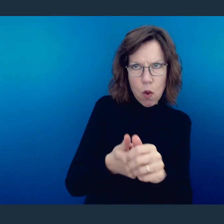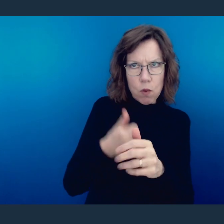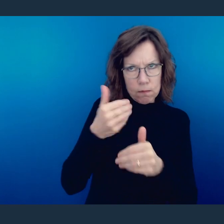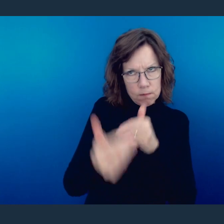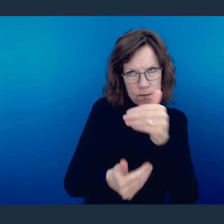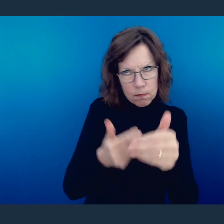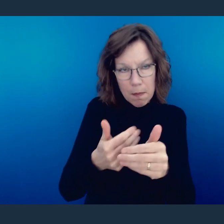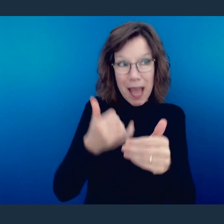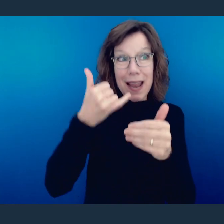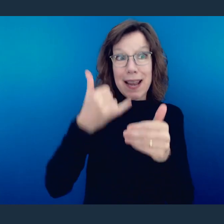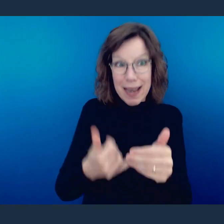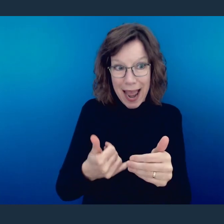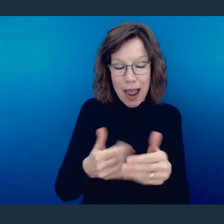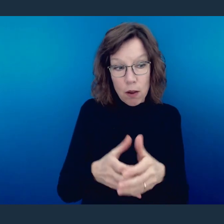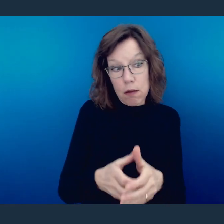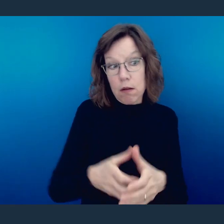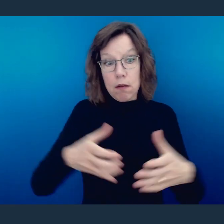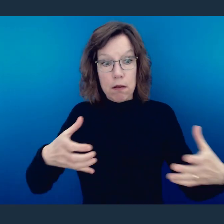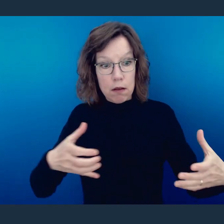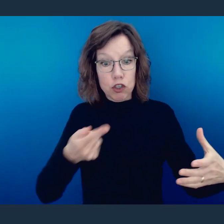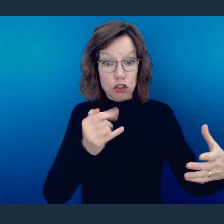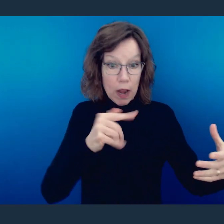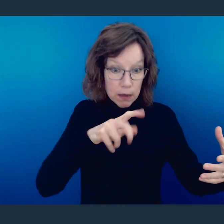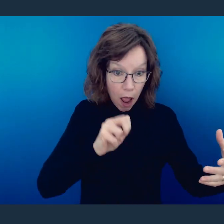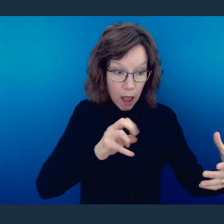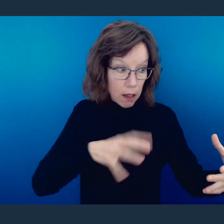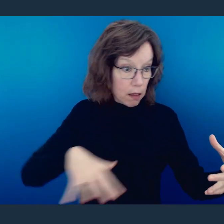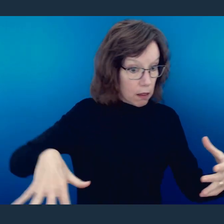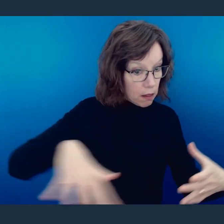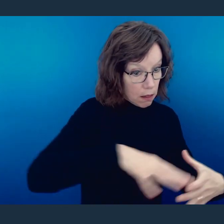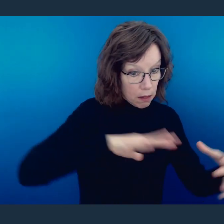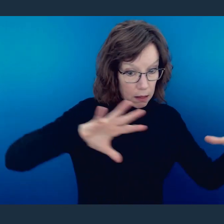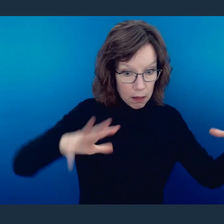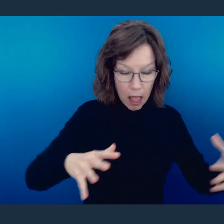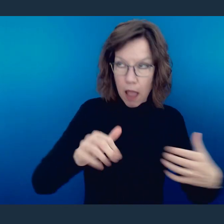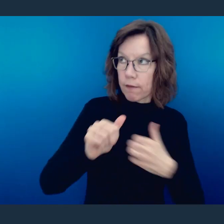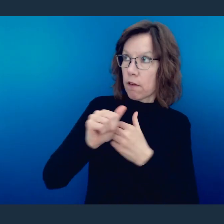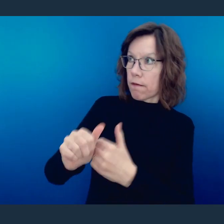followed, but now it's expanded because the community is in Christ and subject to various